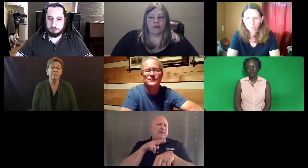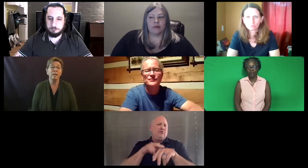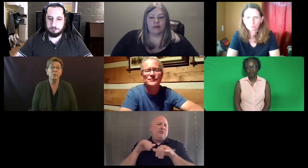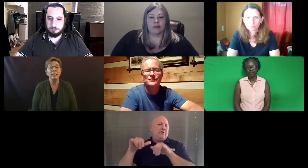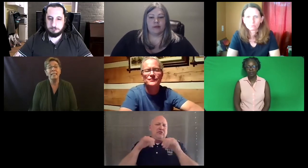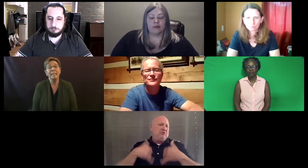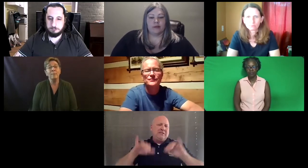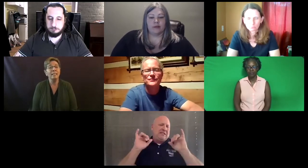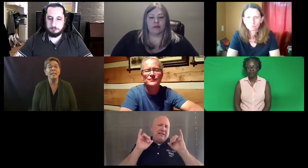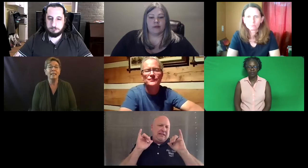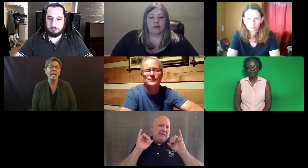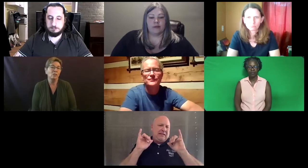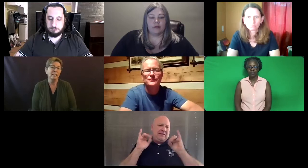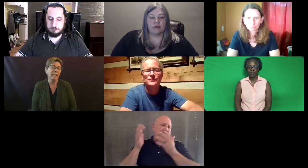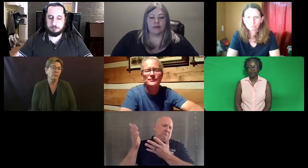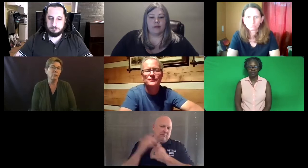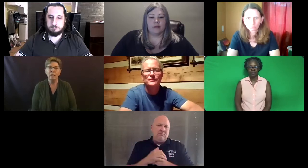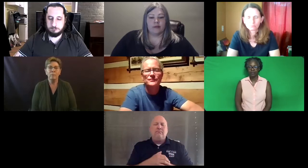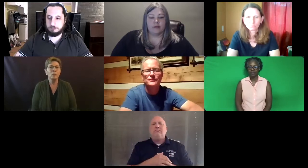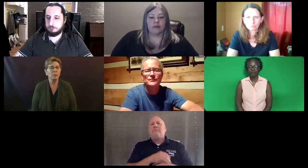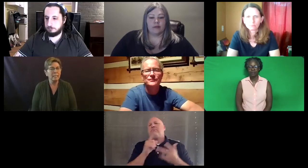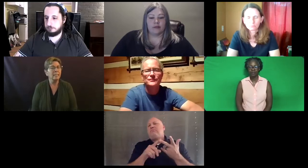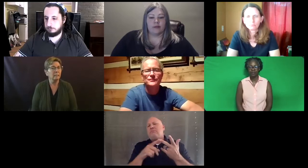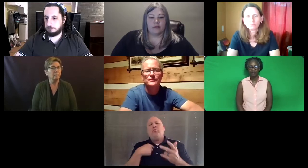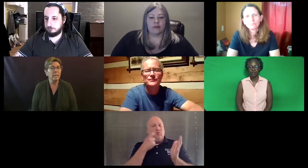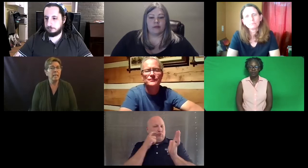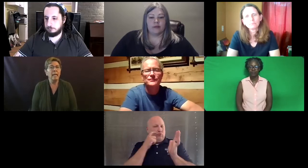And we see them as a national standard.